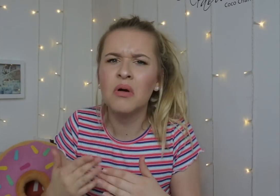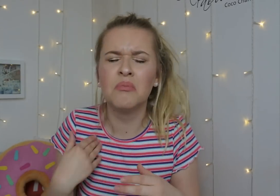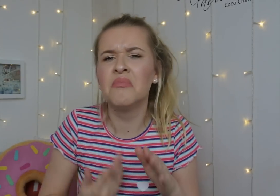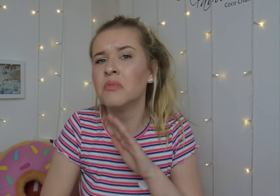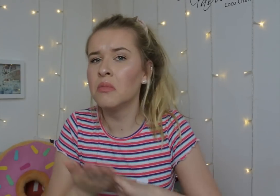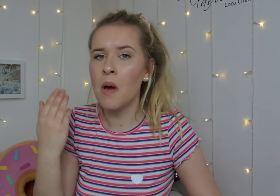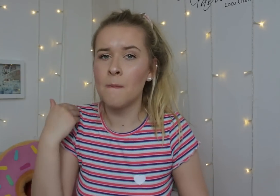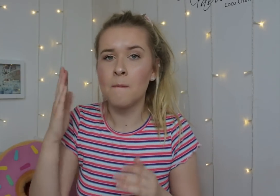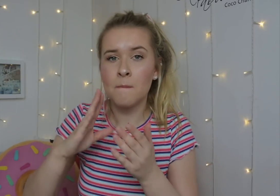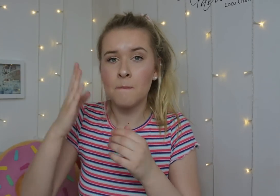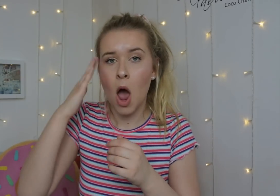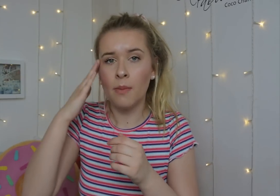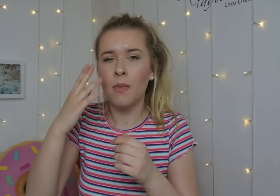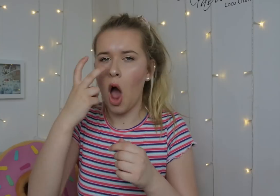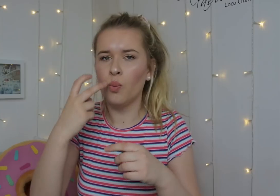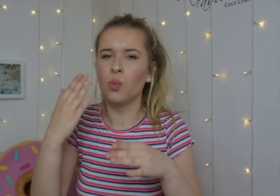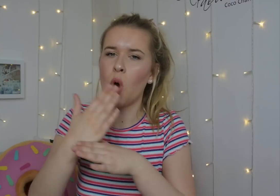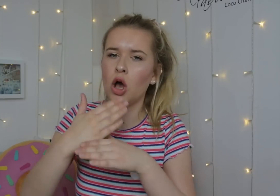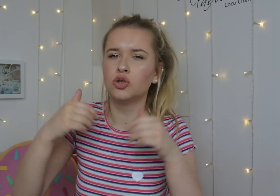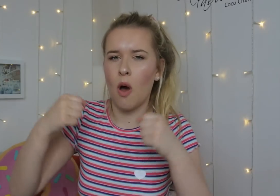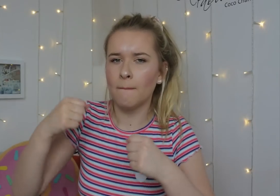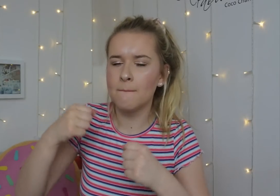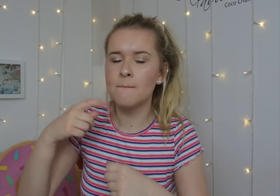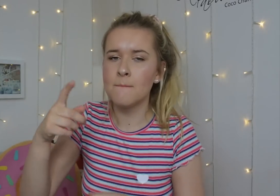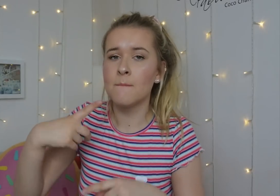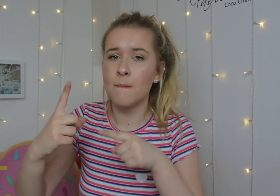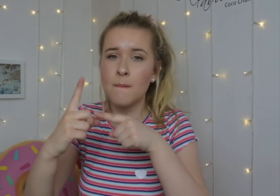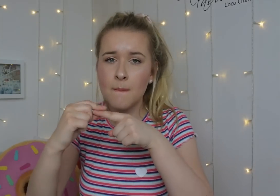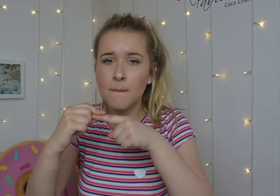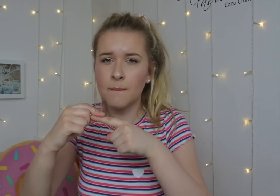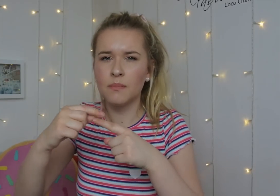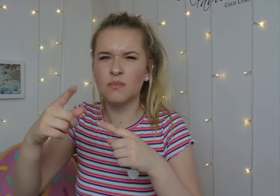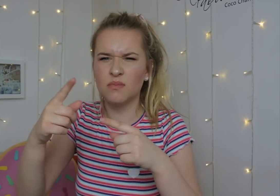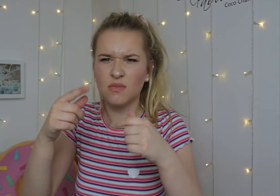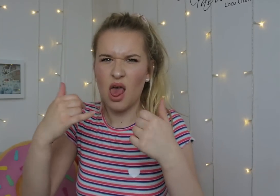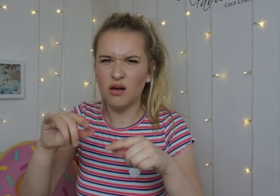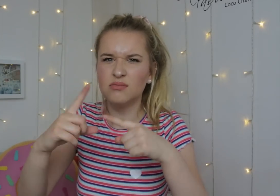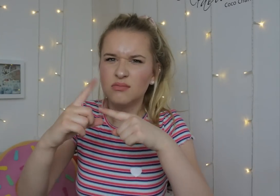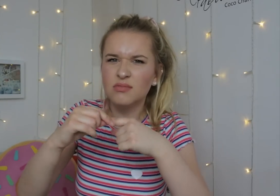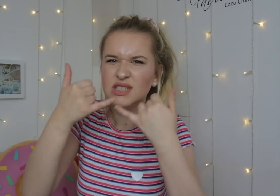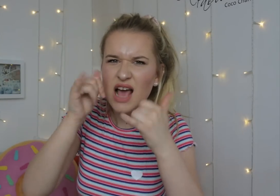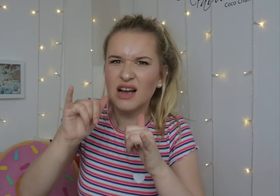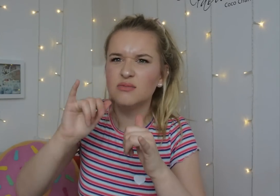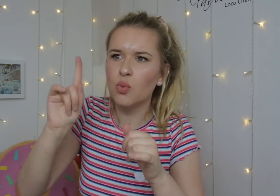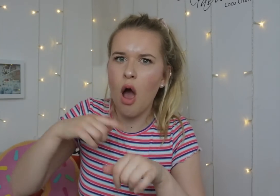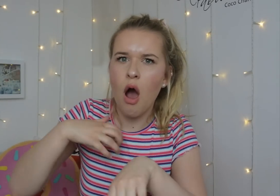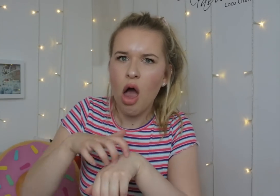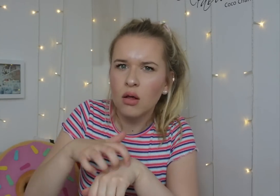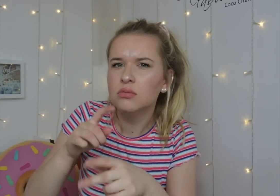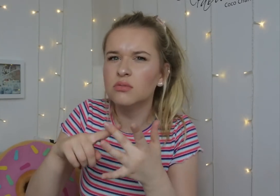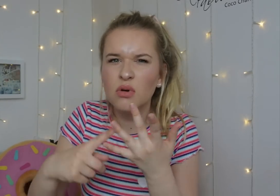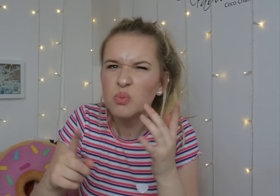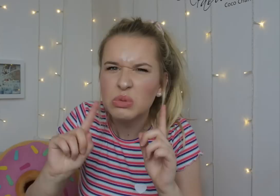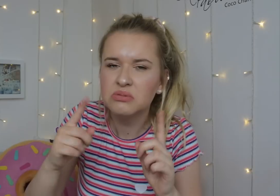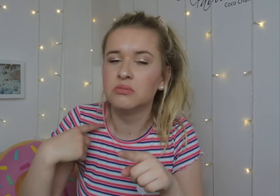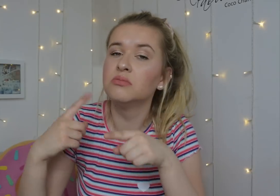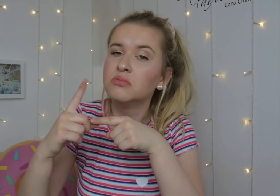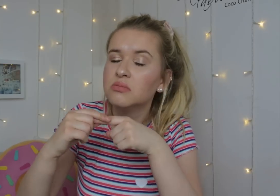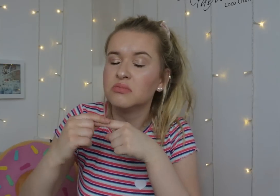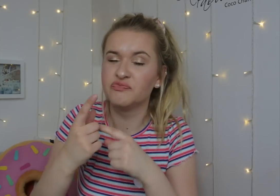then I found out I have Ulcerative Colitis and I went to my mum's old work place and had a test to see if I have any allergies.